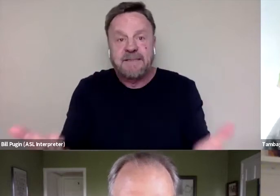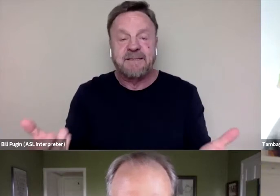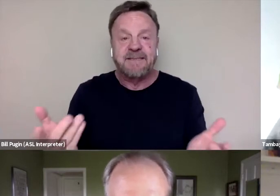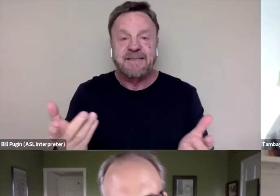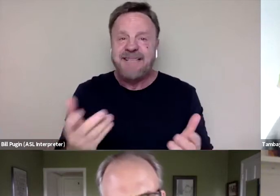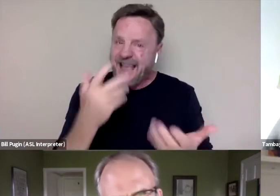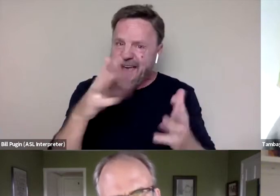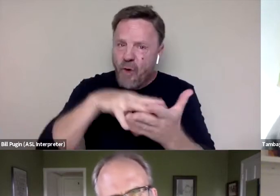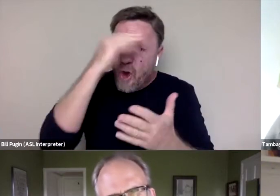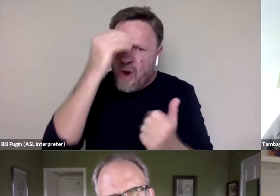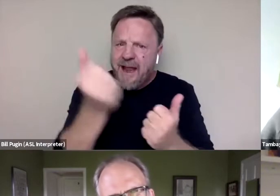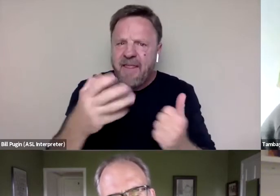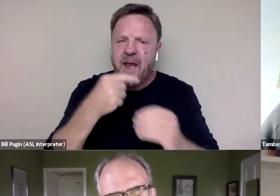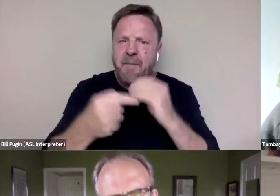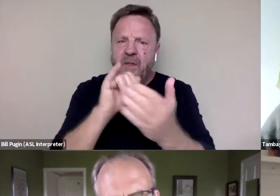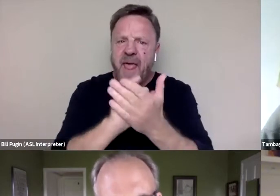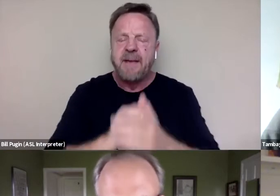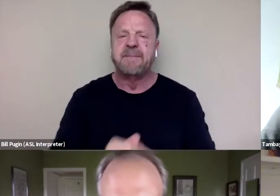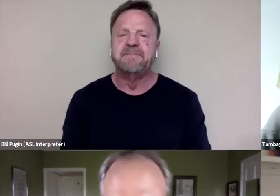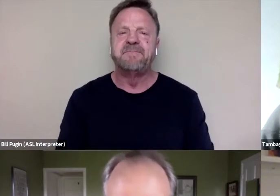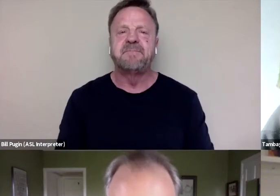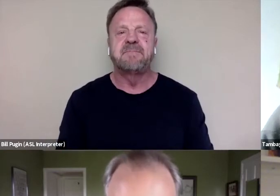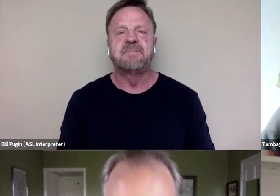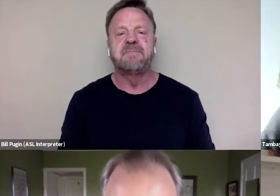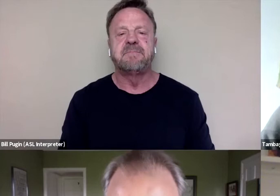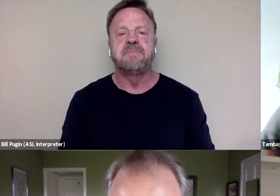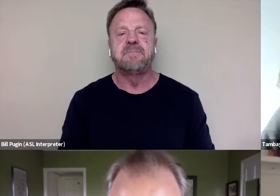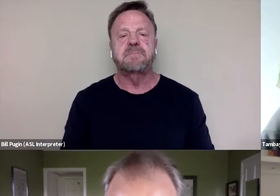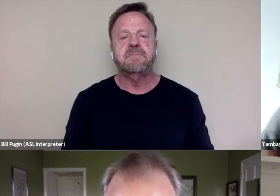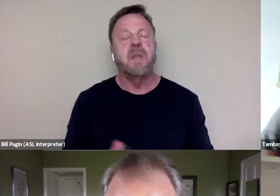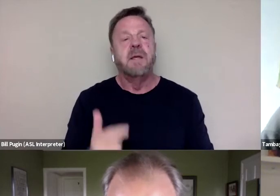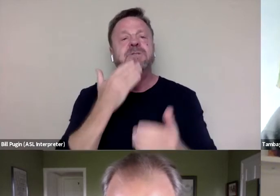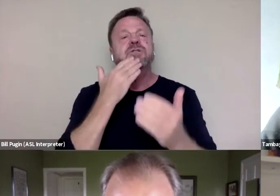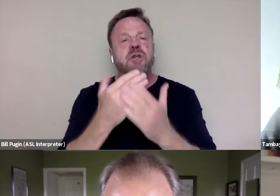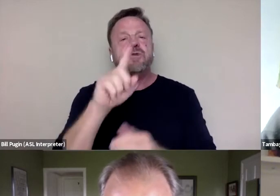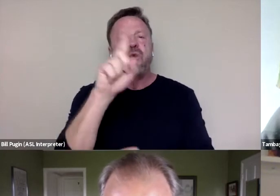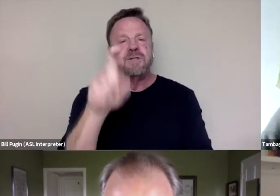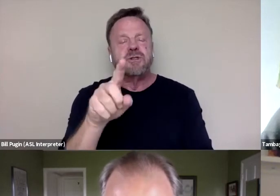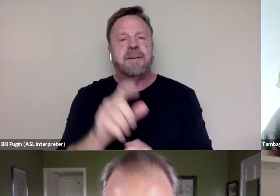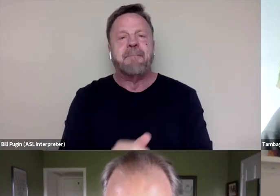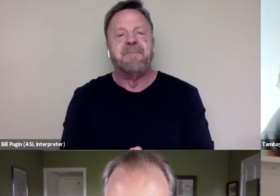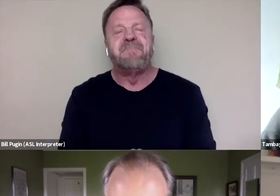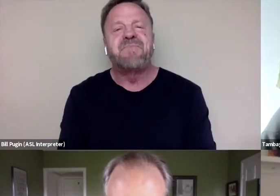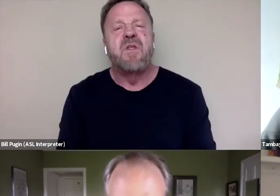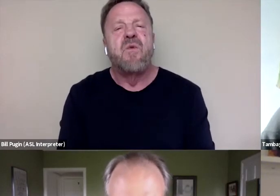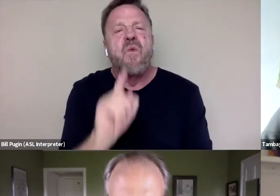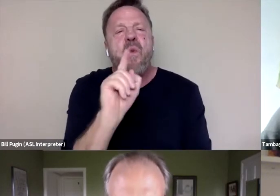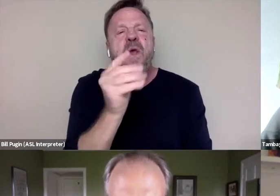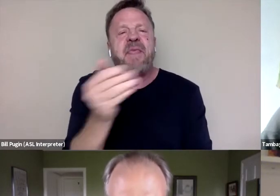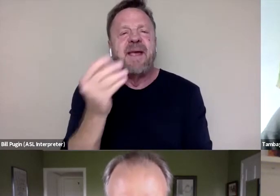Have you learned anything about that? That's a very good question. I mean, one of the things I realized very early on